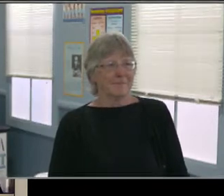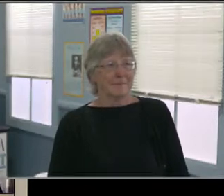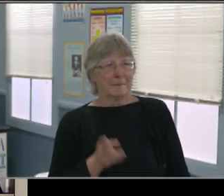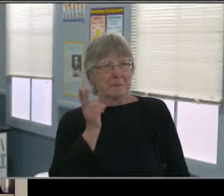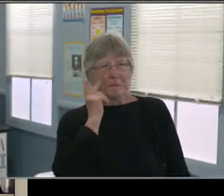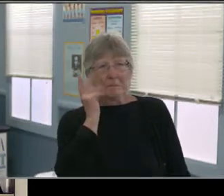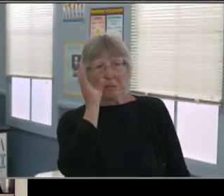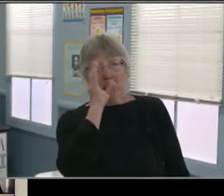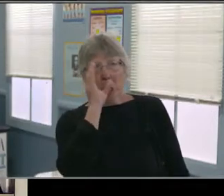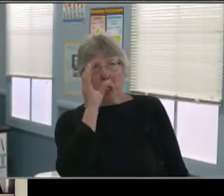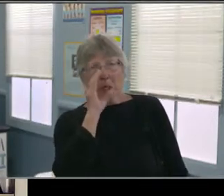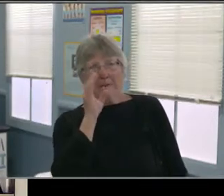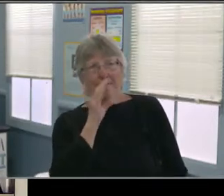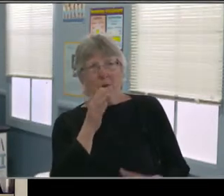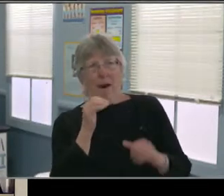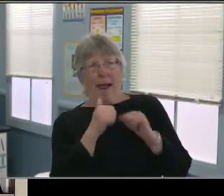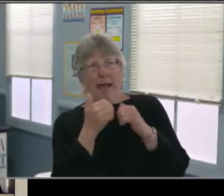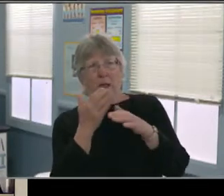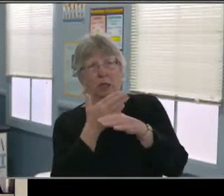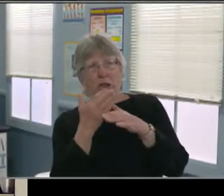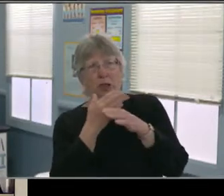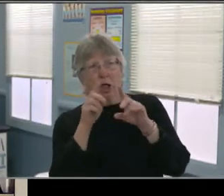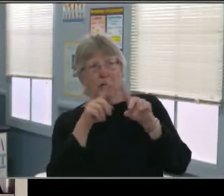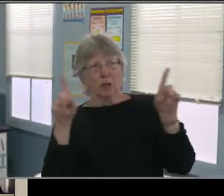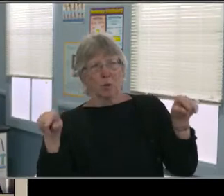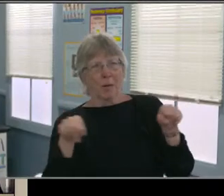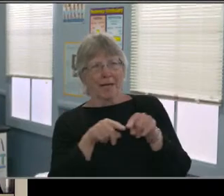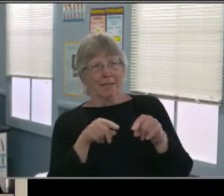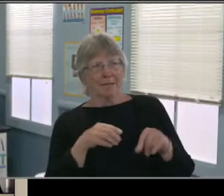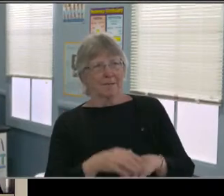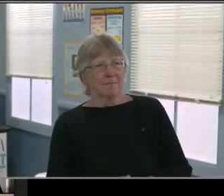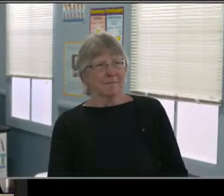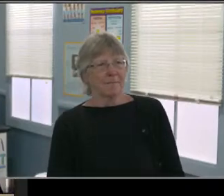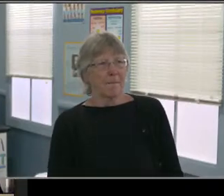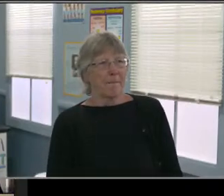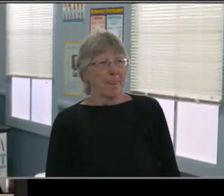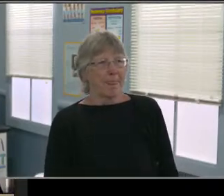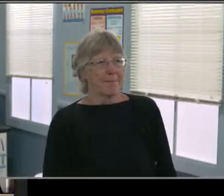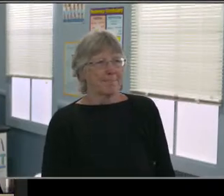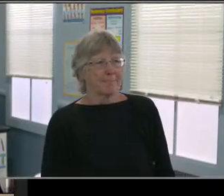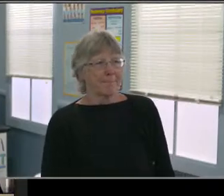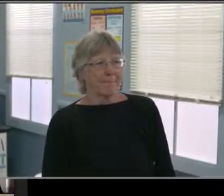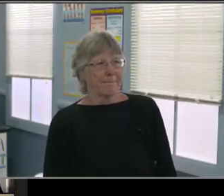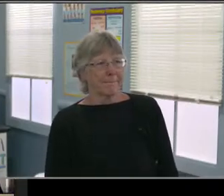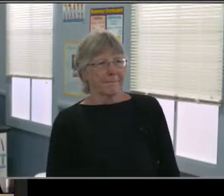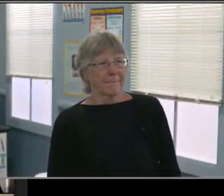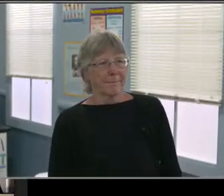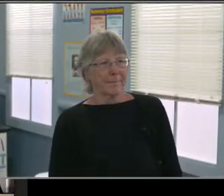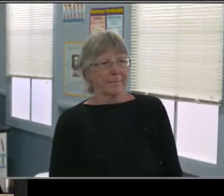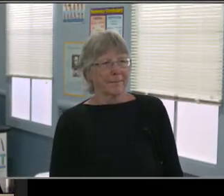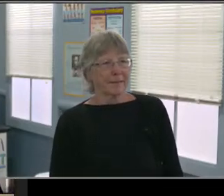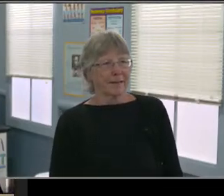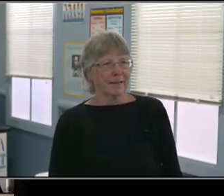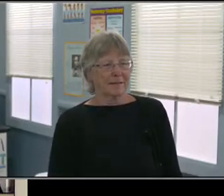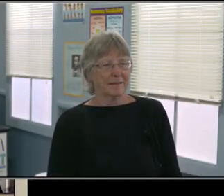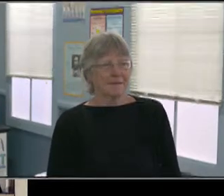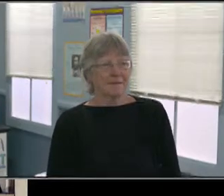All right? Not if you'd want to forward that presentation to me. I can see if I can share and present for you or someone on the team.